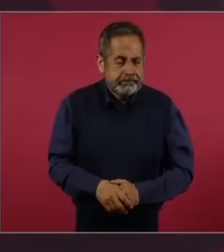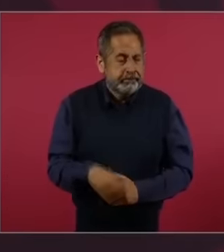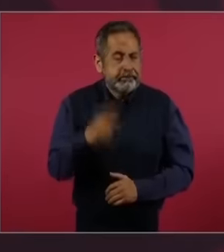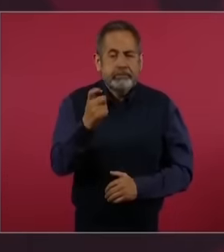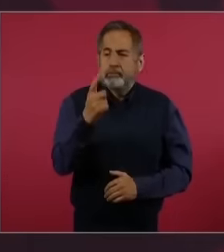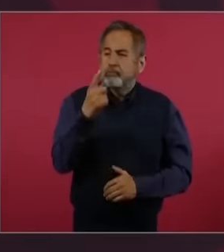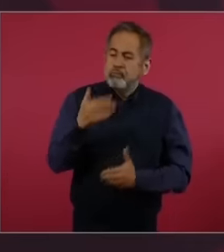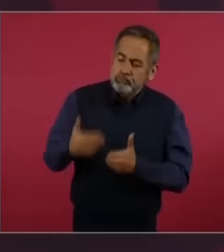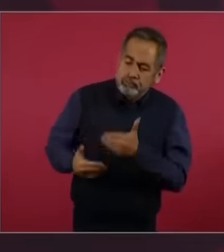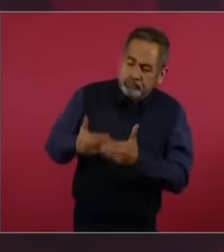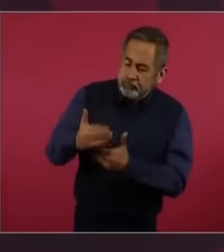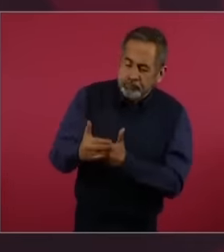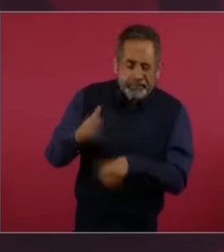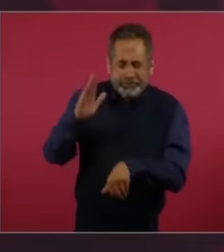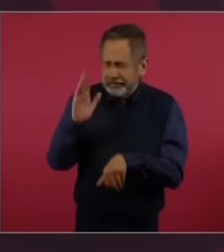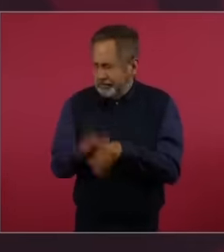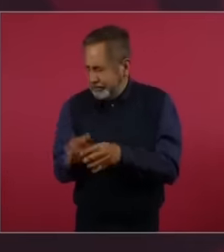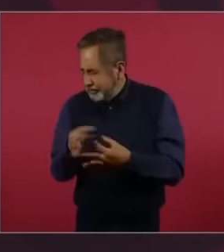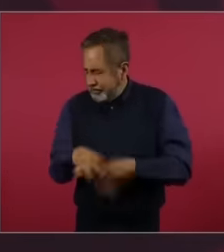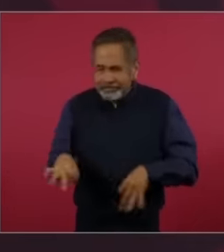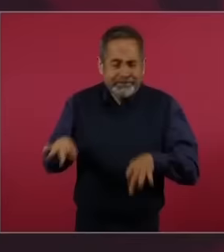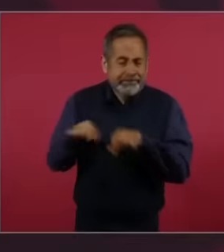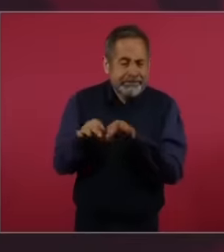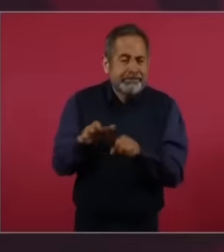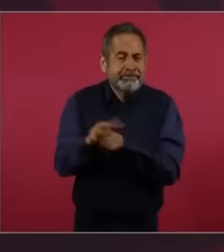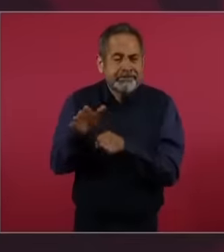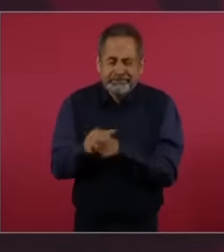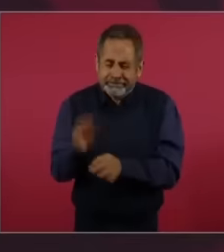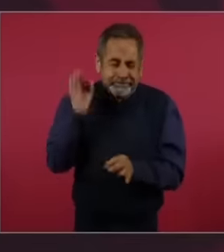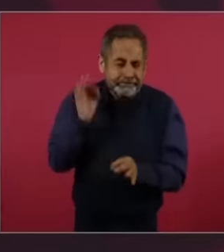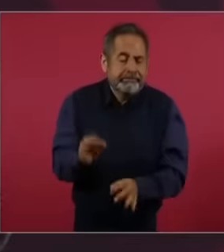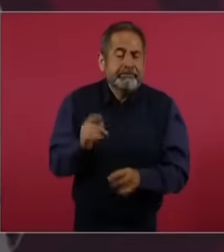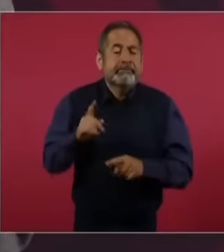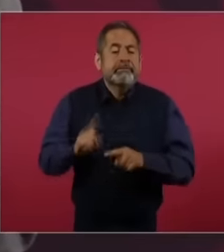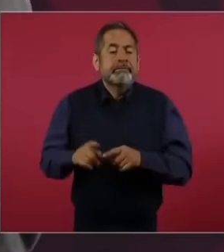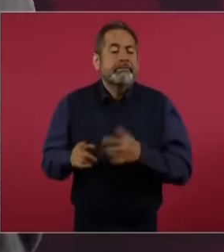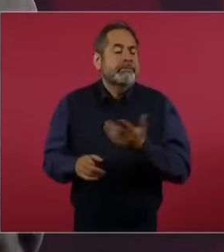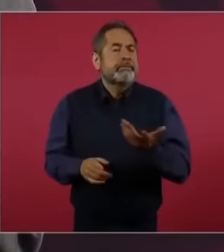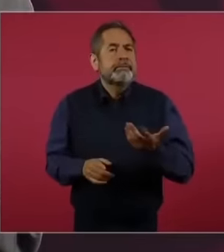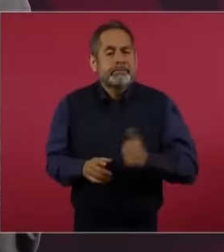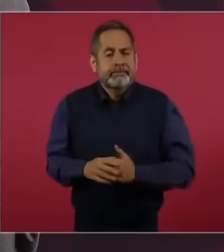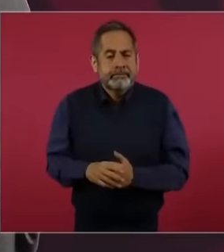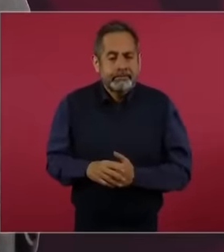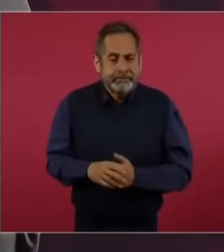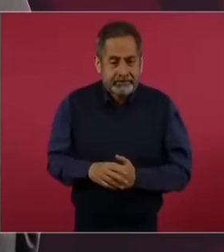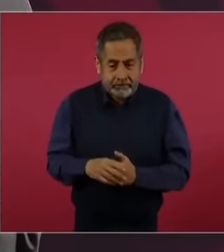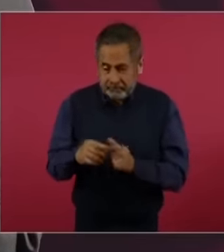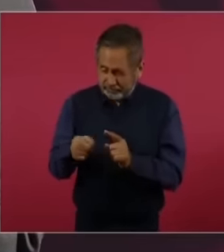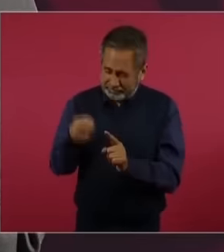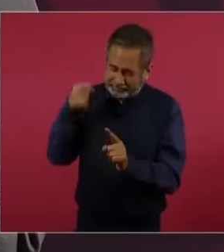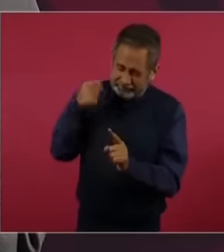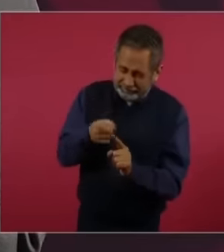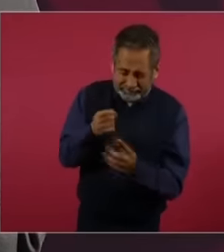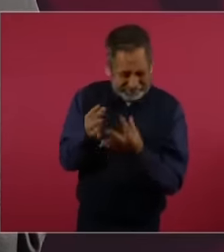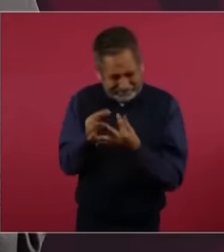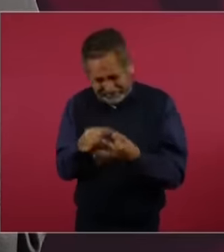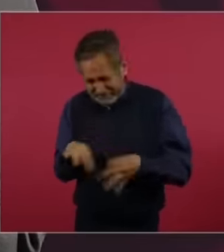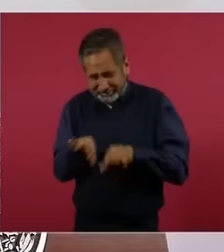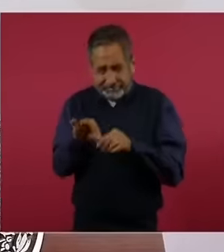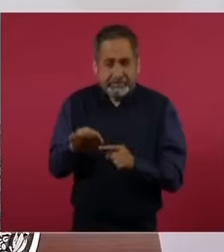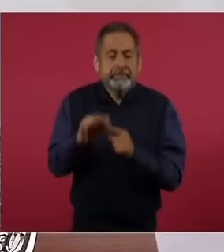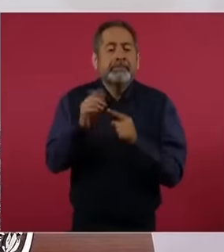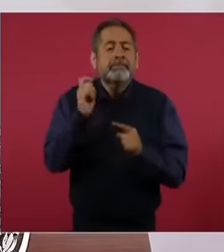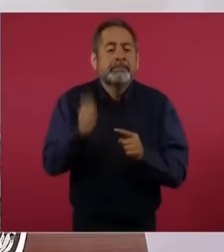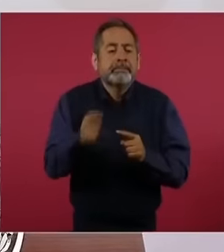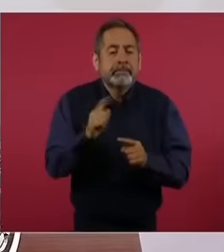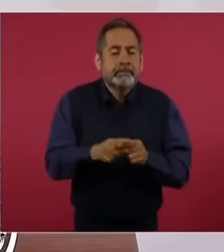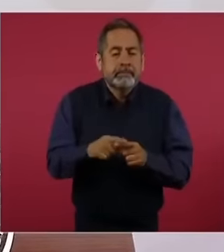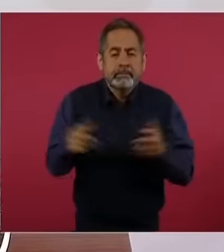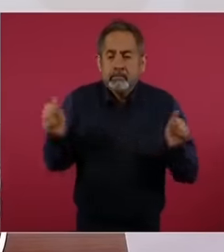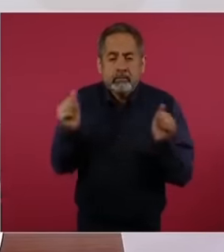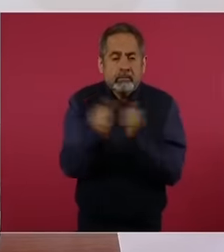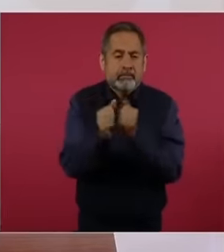the heart of the matter move forward peacefully in the